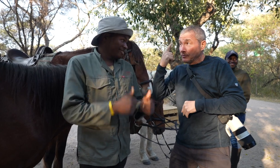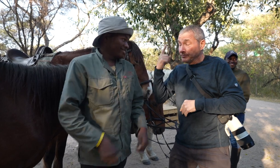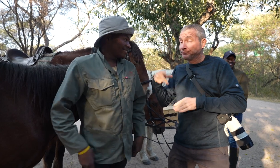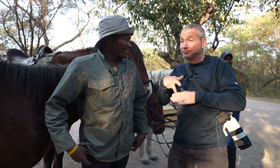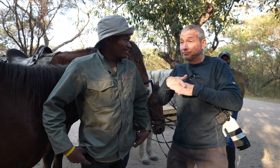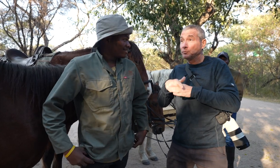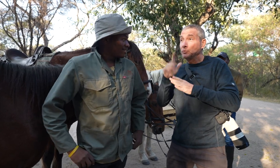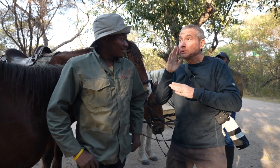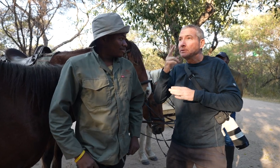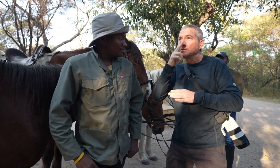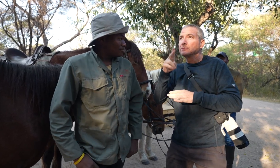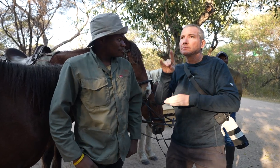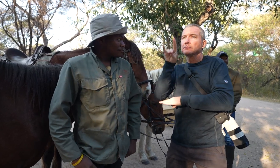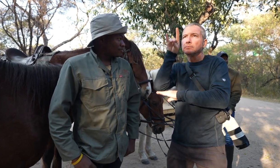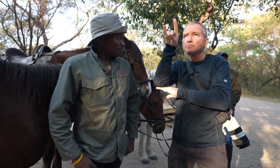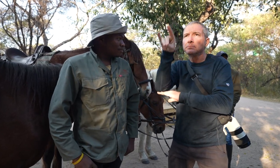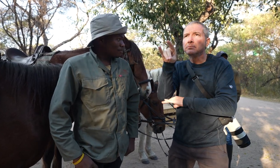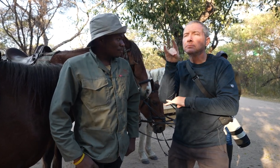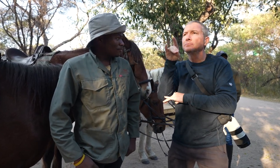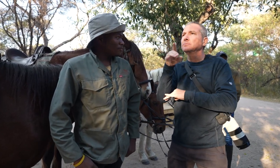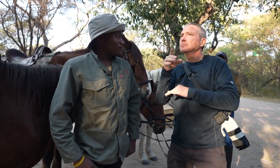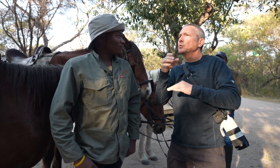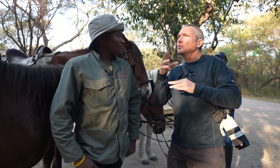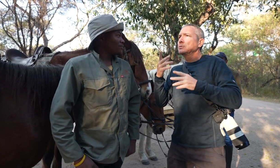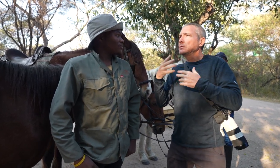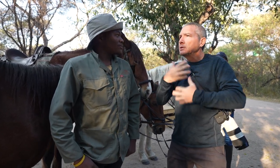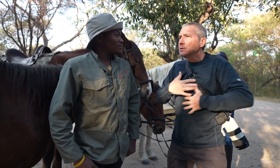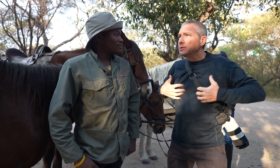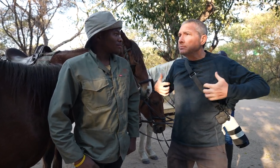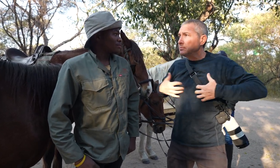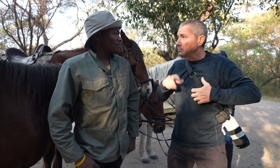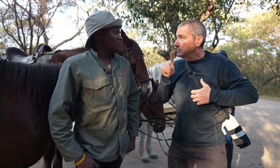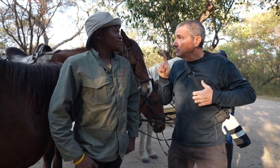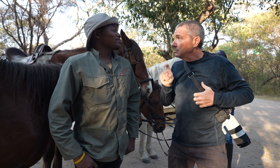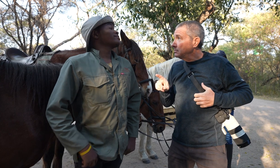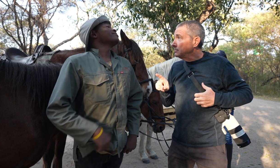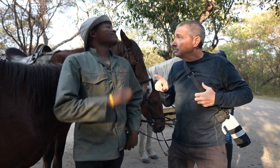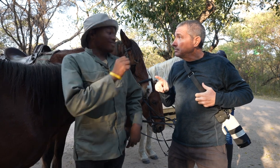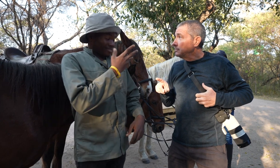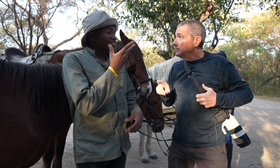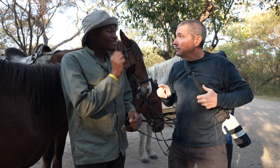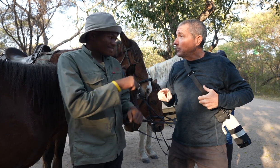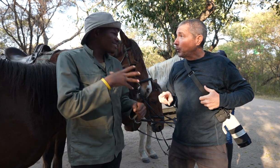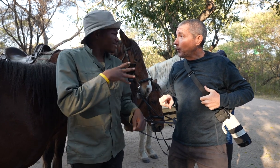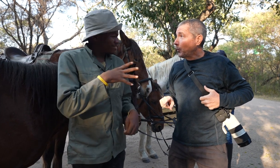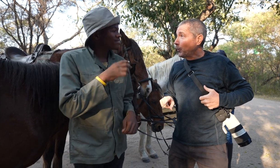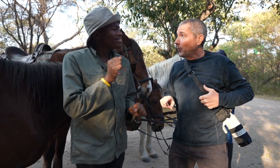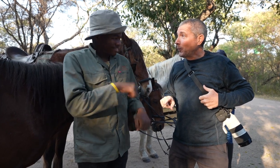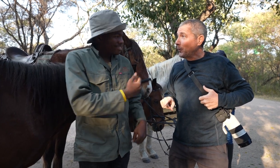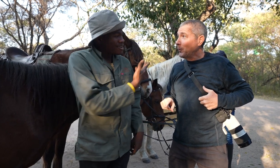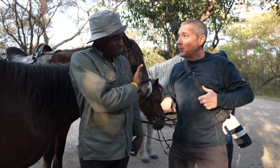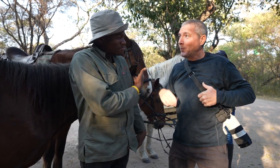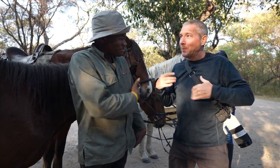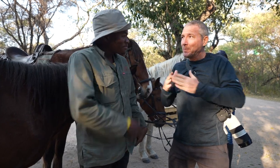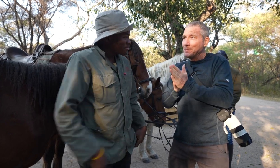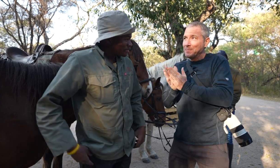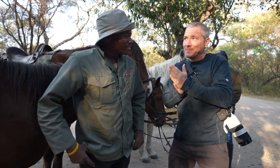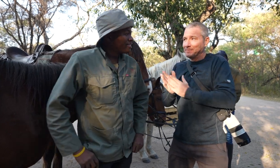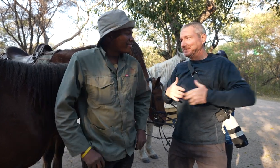While we ride, will we see giraffes or zebras? Oh yes, sure, we can! Yay!